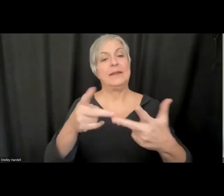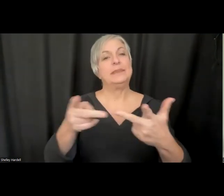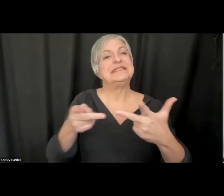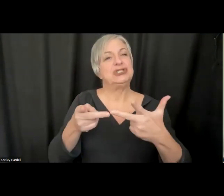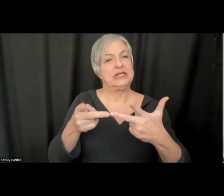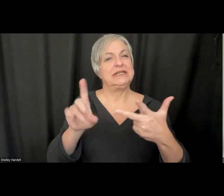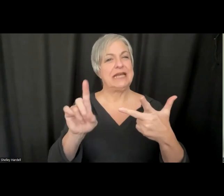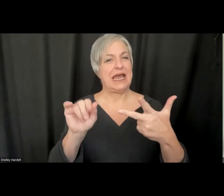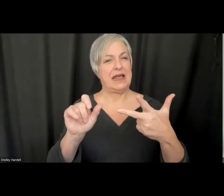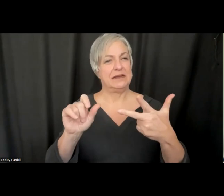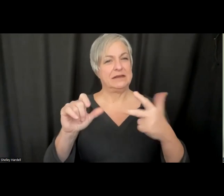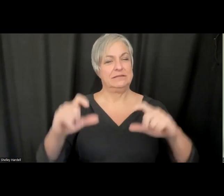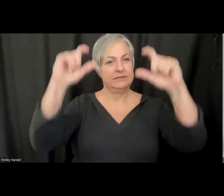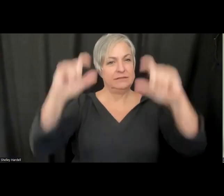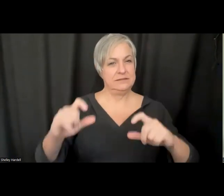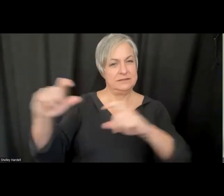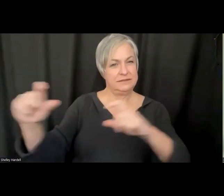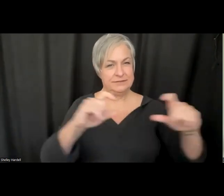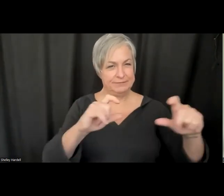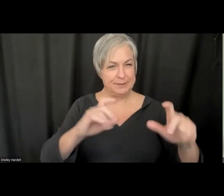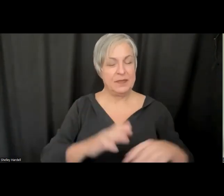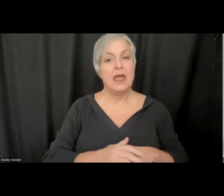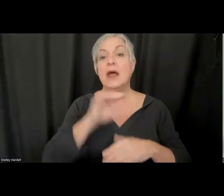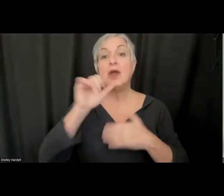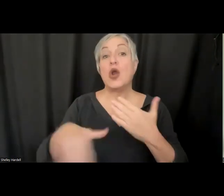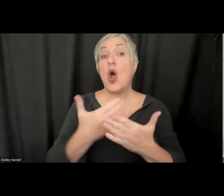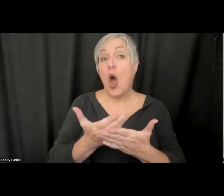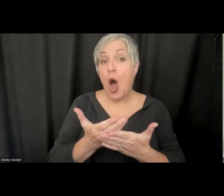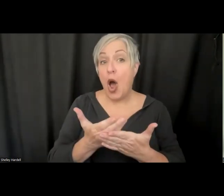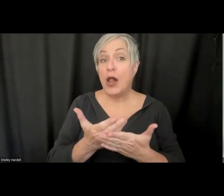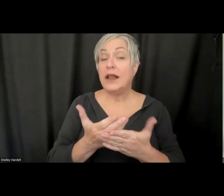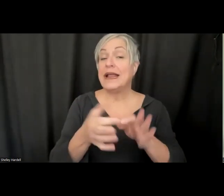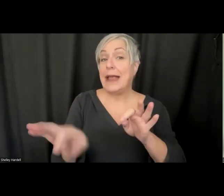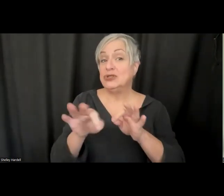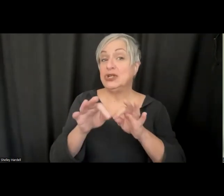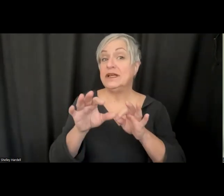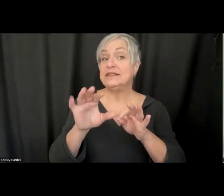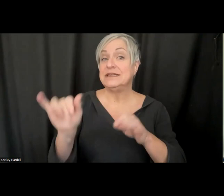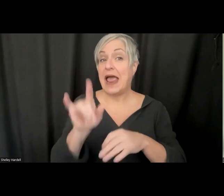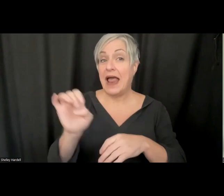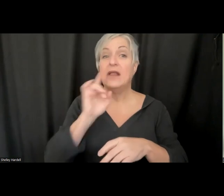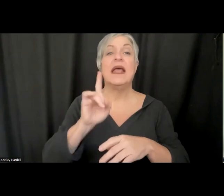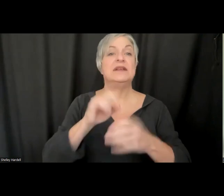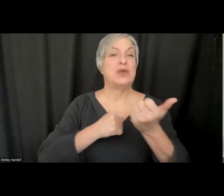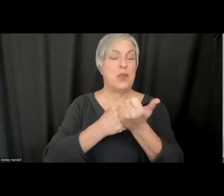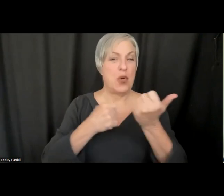do want to note that not all caption formats support positioning and styling data. For example, a YouTube video